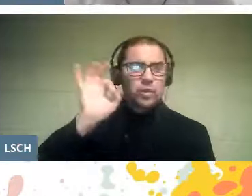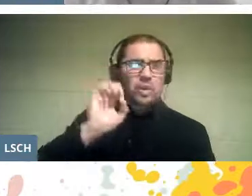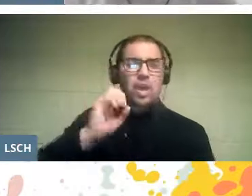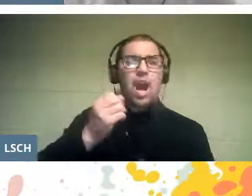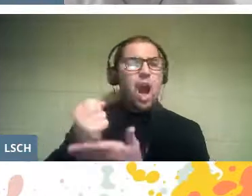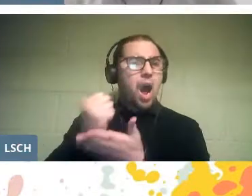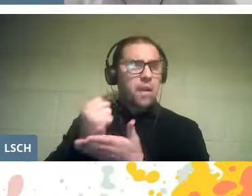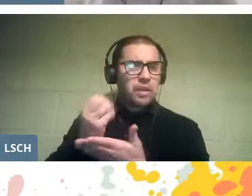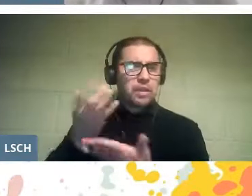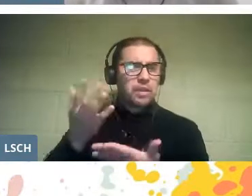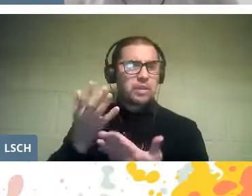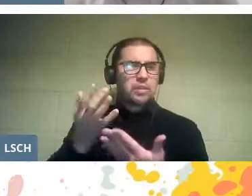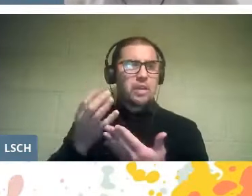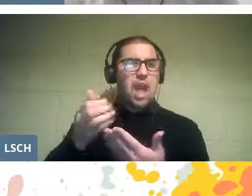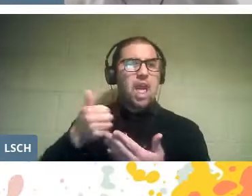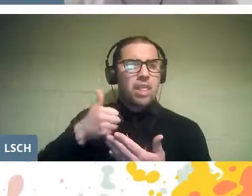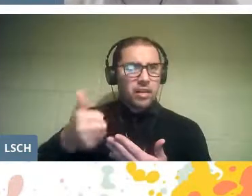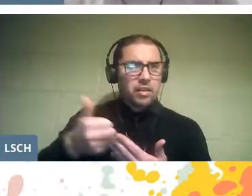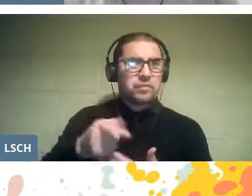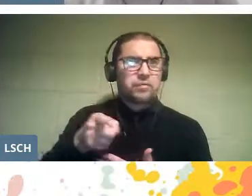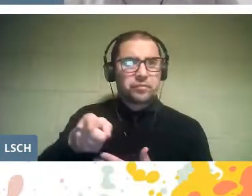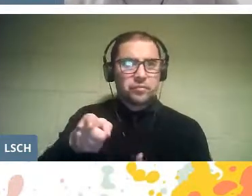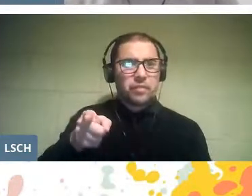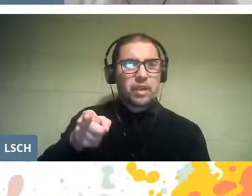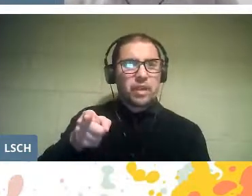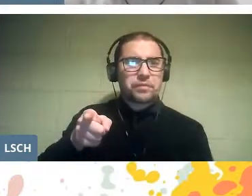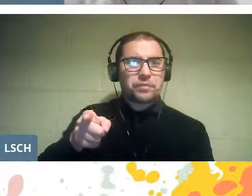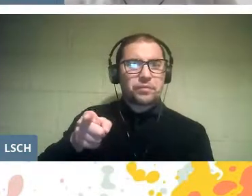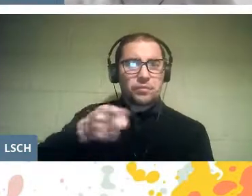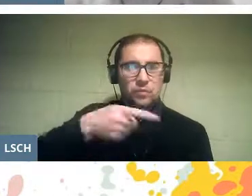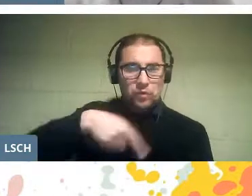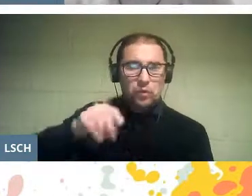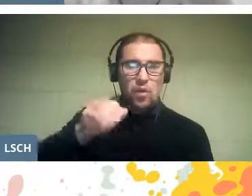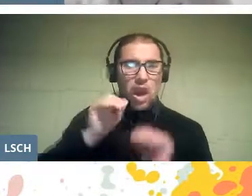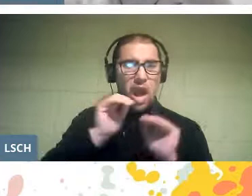of this directorate with whom we attend not only this program,